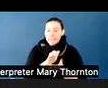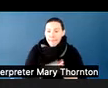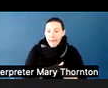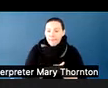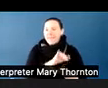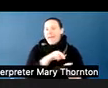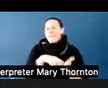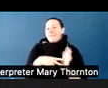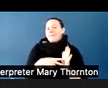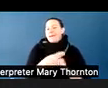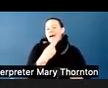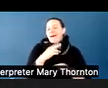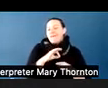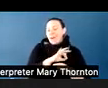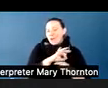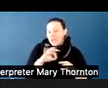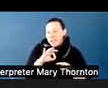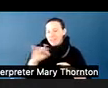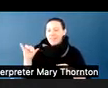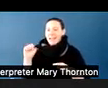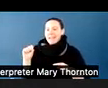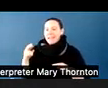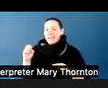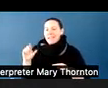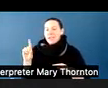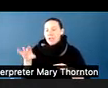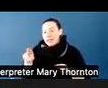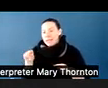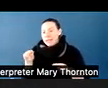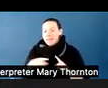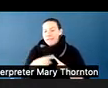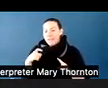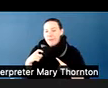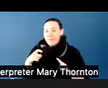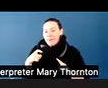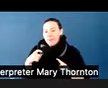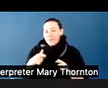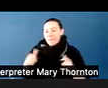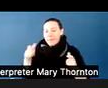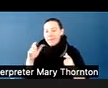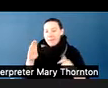as, like, Sheldon from The Big Bang Theory, although he has not been identified as autistic.